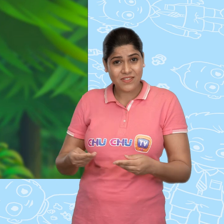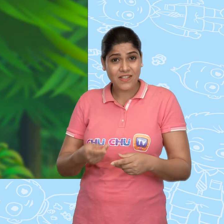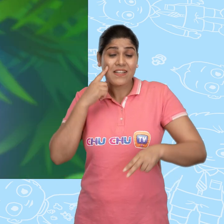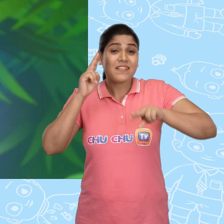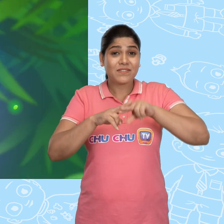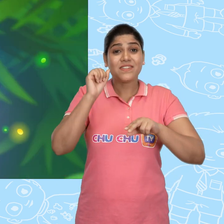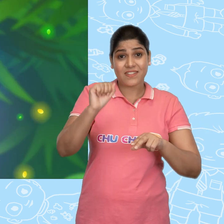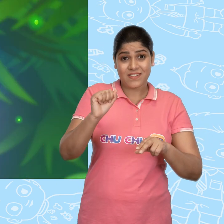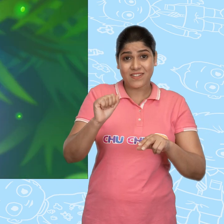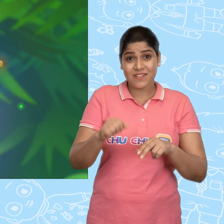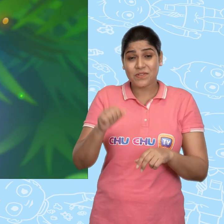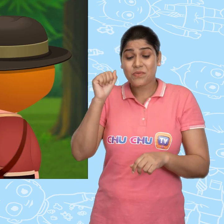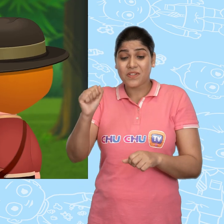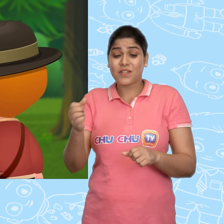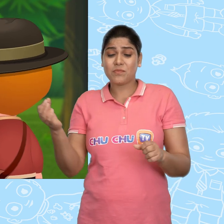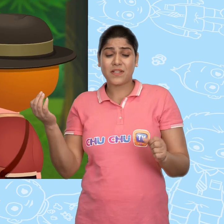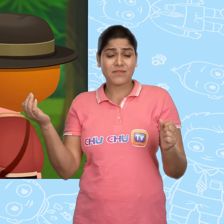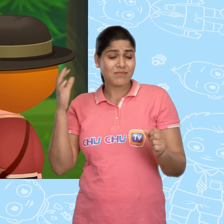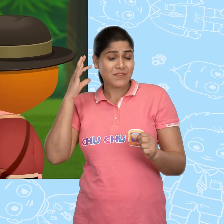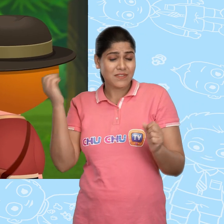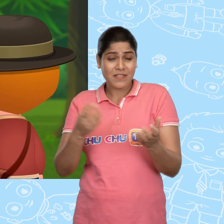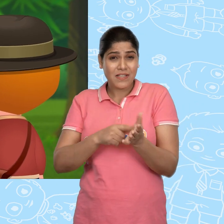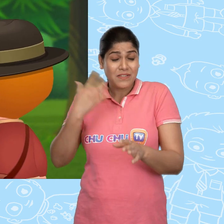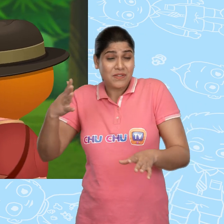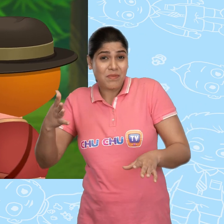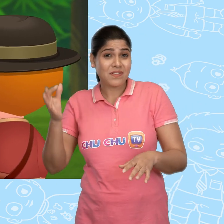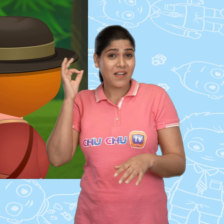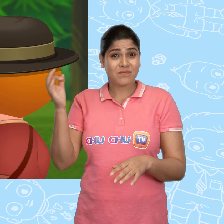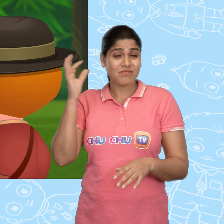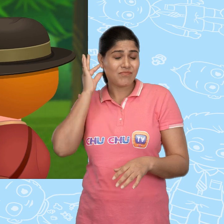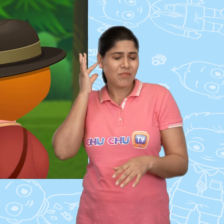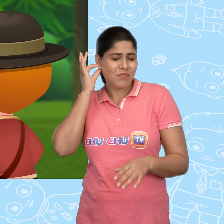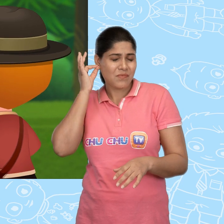If you do that, the bowl will give you a shining gold coin.